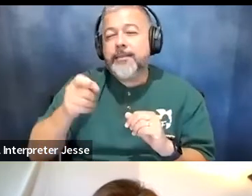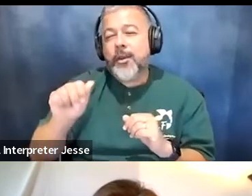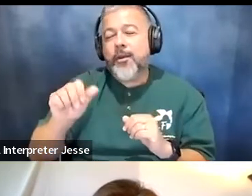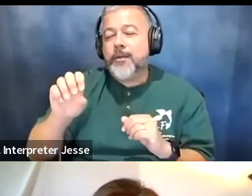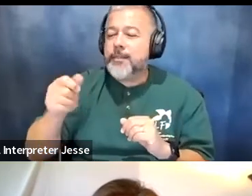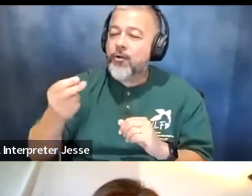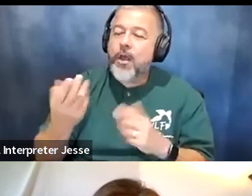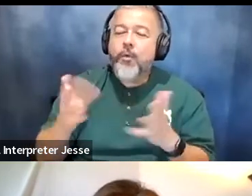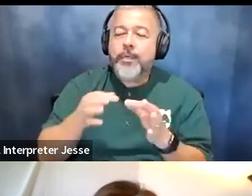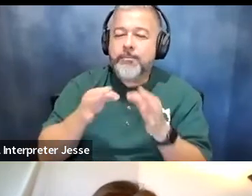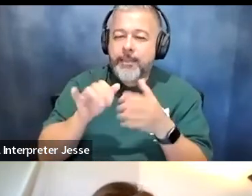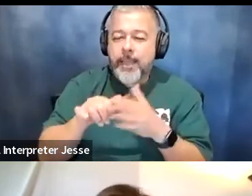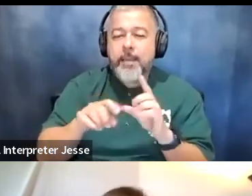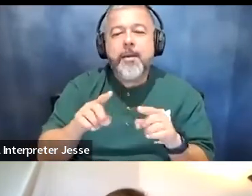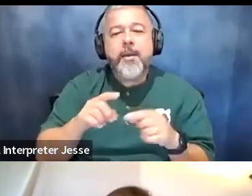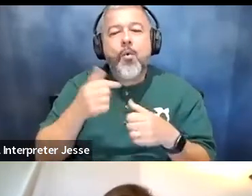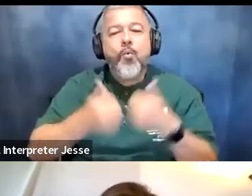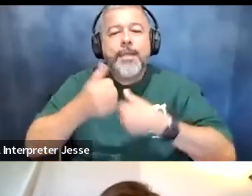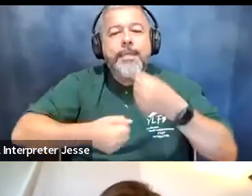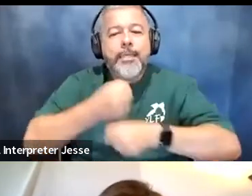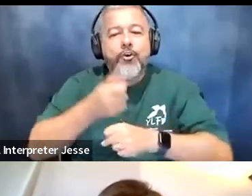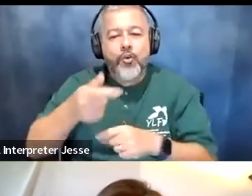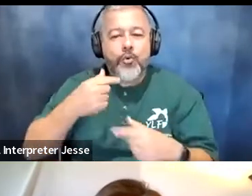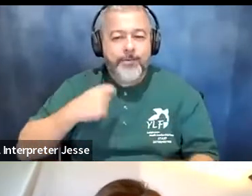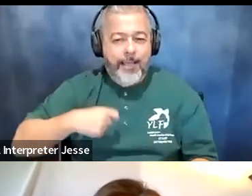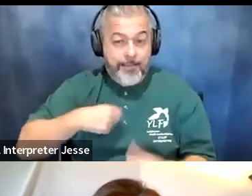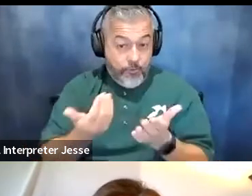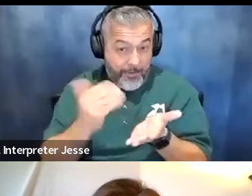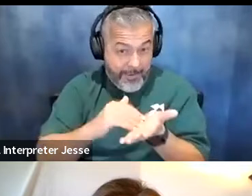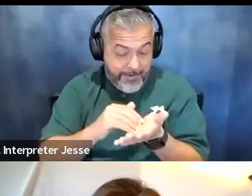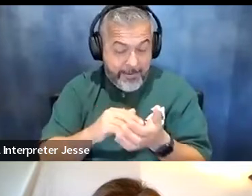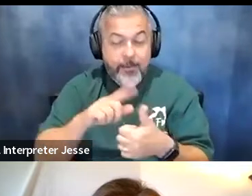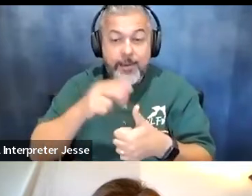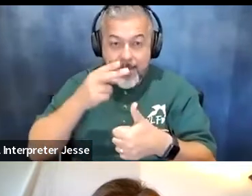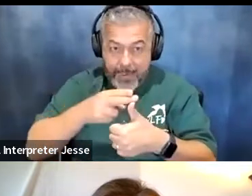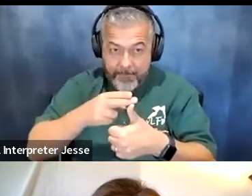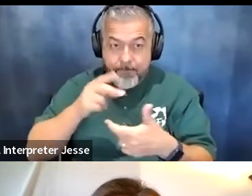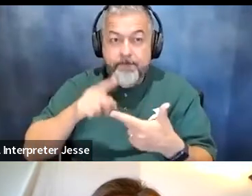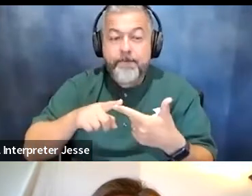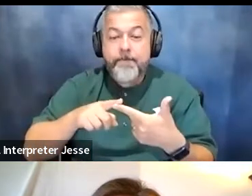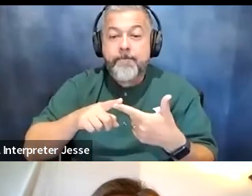the year that you were a delegate i know that was a lot so let me repeat your name uh your pronouns